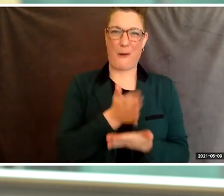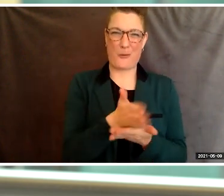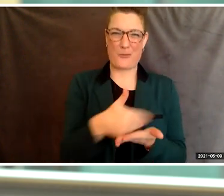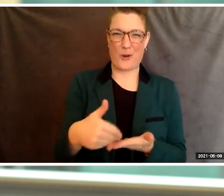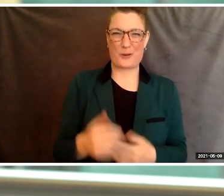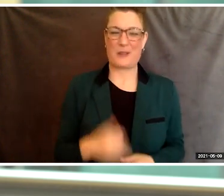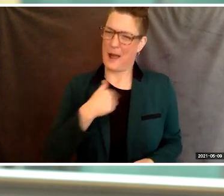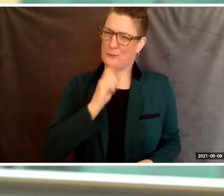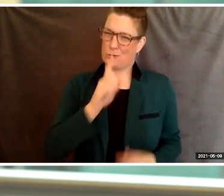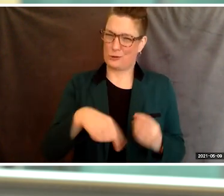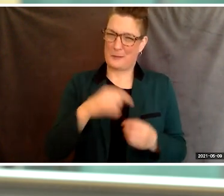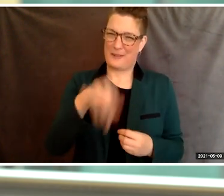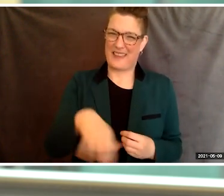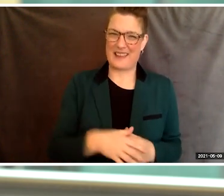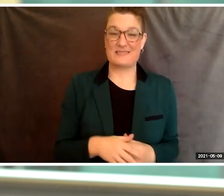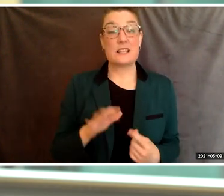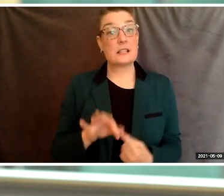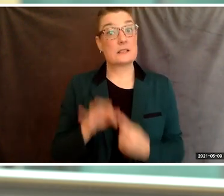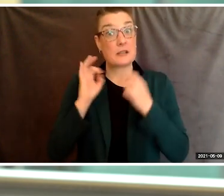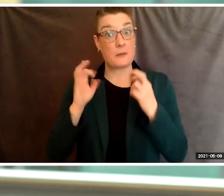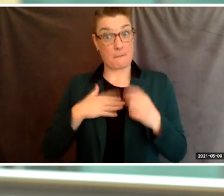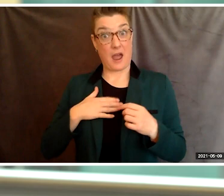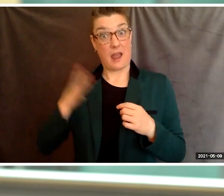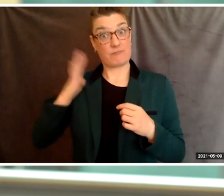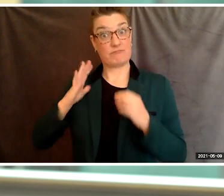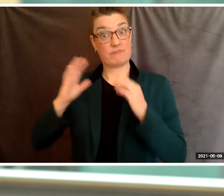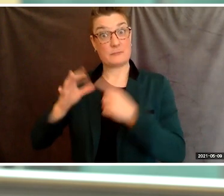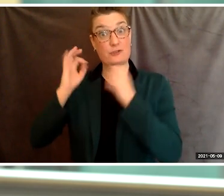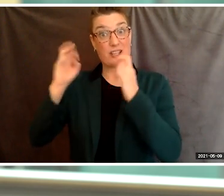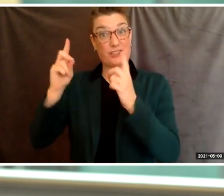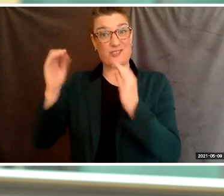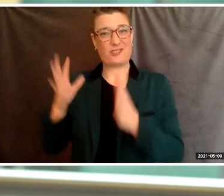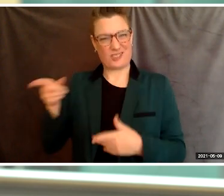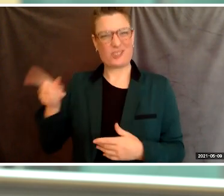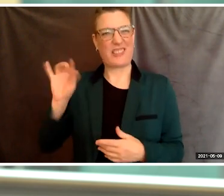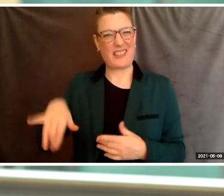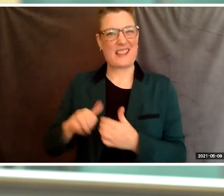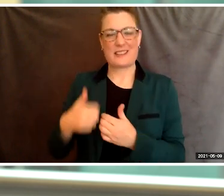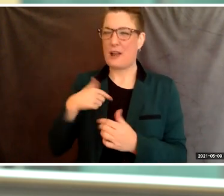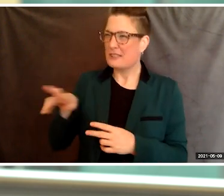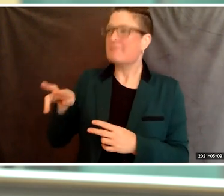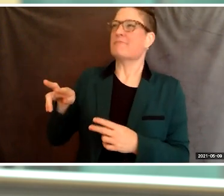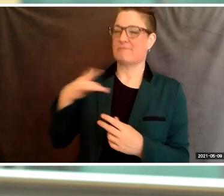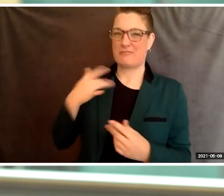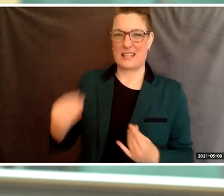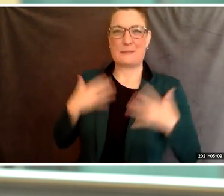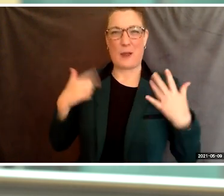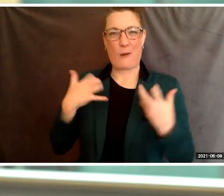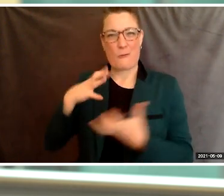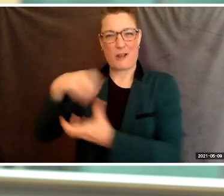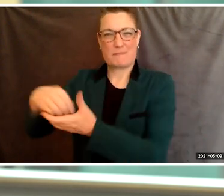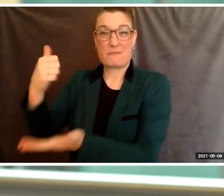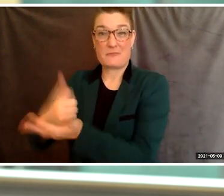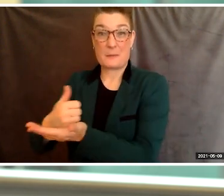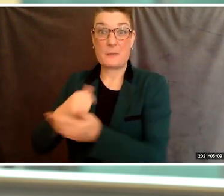The special education teacher at my old high school is how I was personally inspired to help. But this goal hasn't come without obstacles.